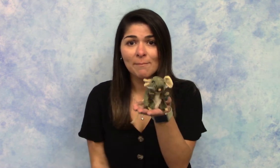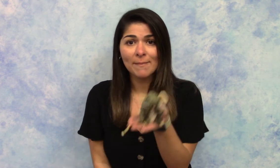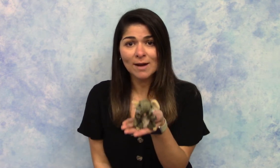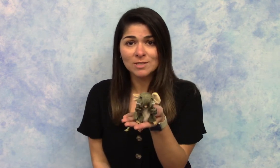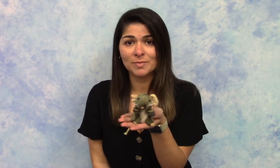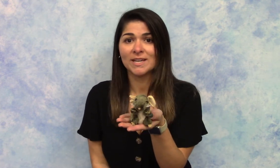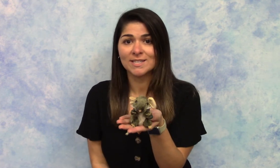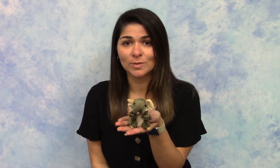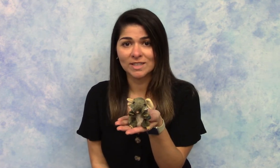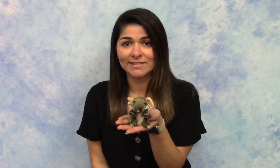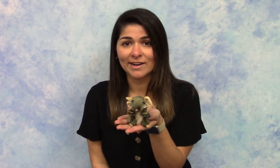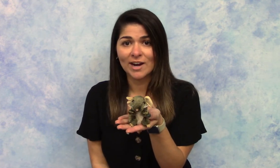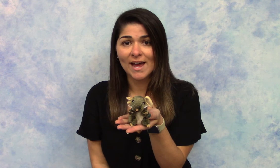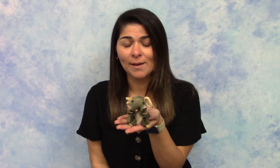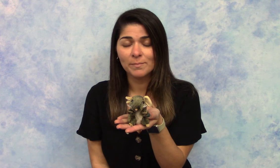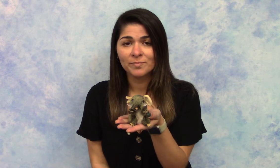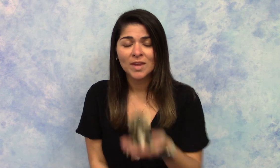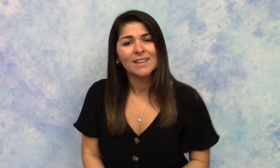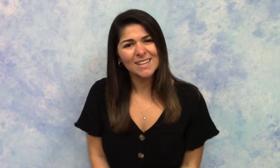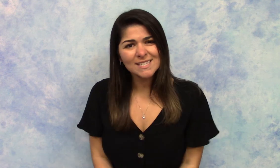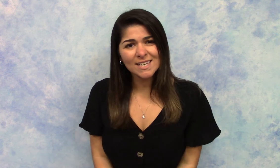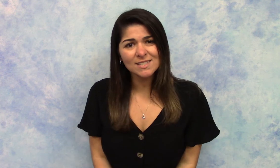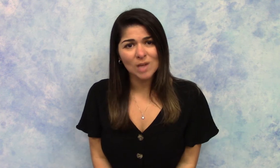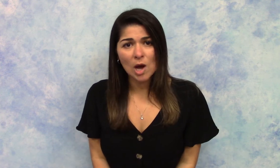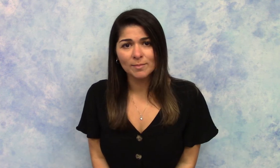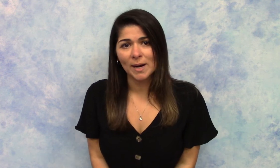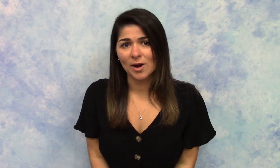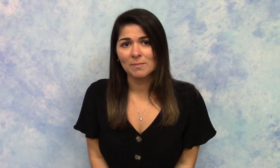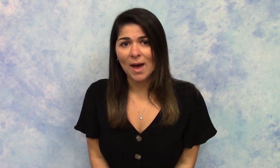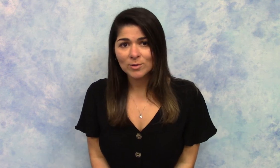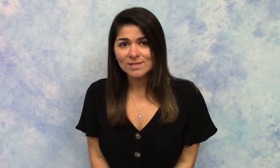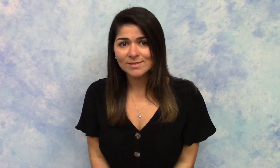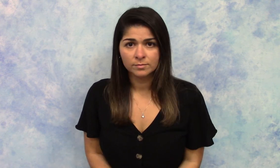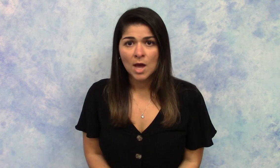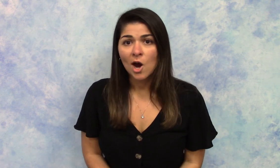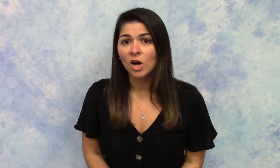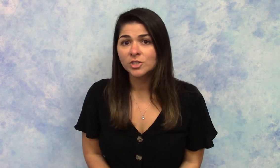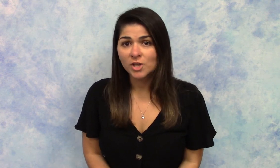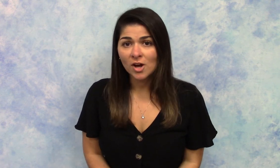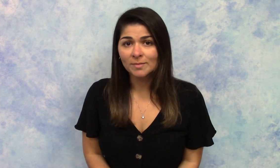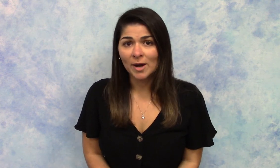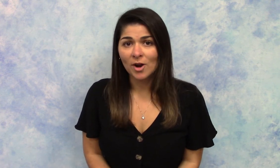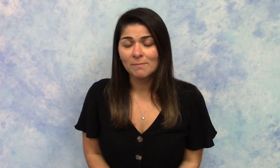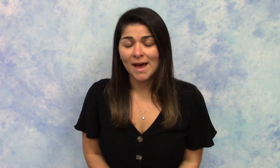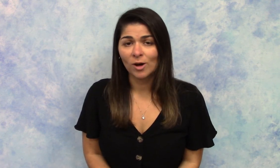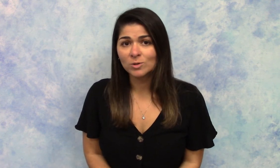mouse begins with the letter "M". Let's sing a song about our mouse. Our song about our mouse